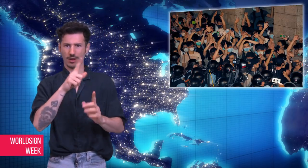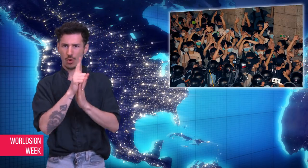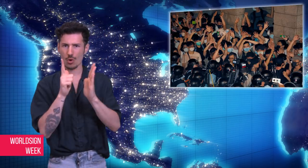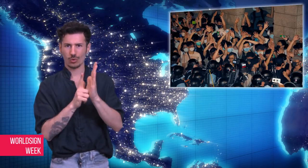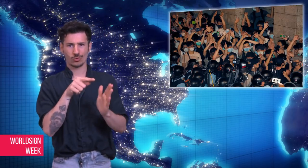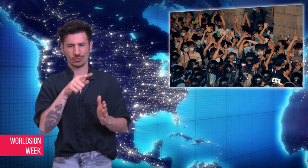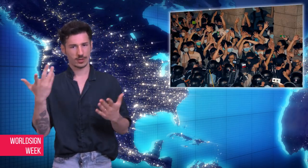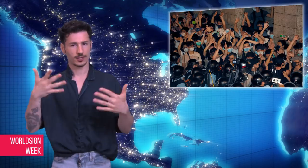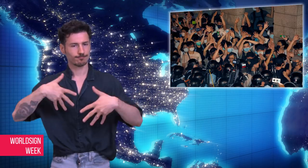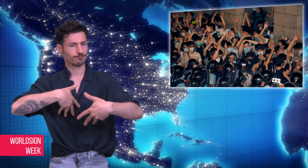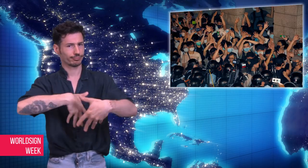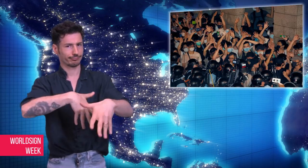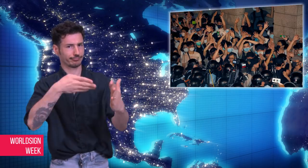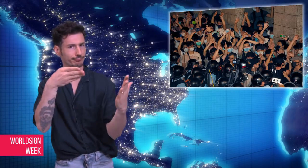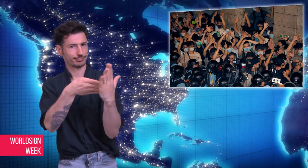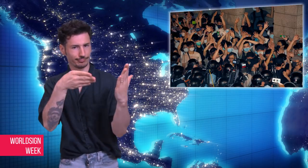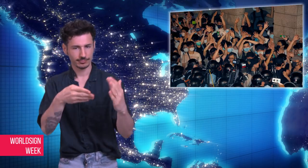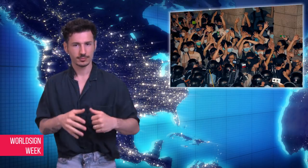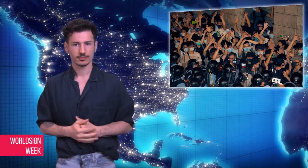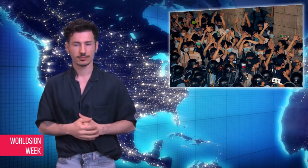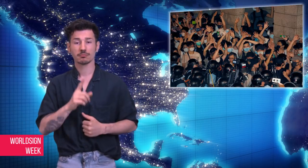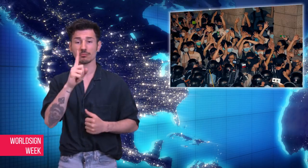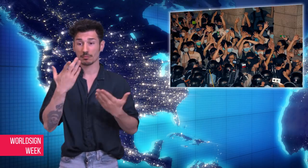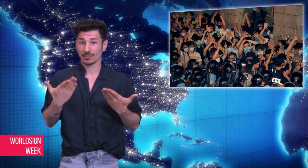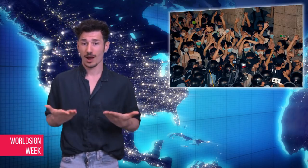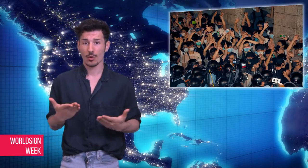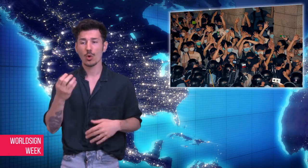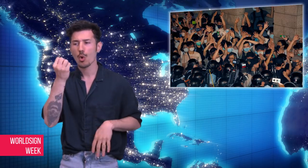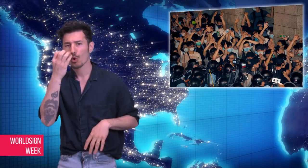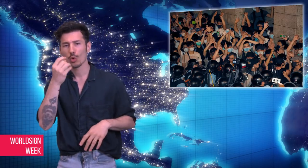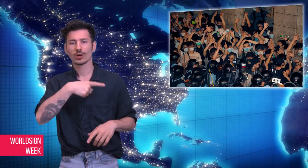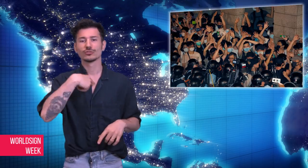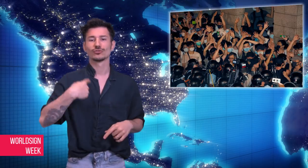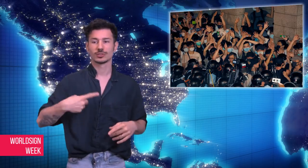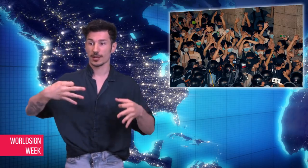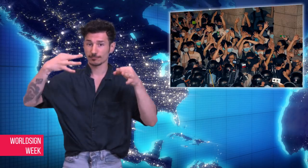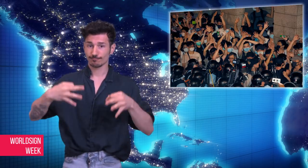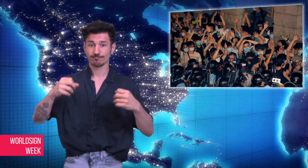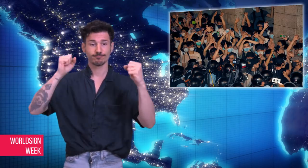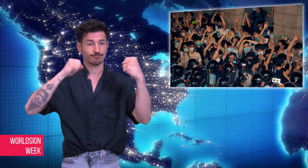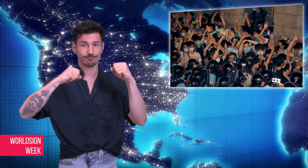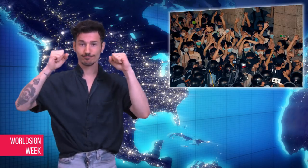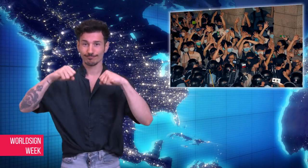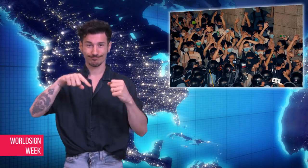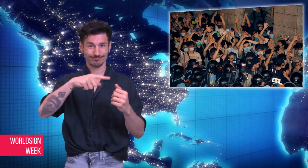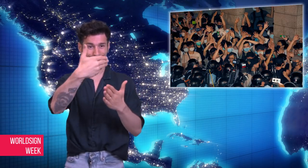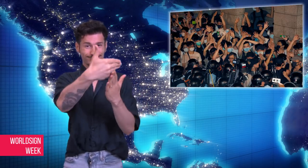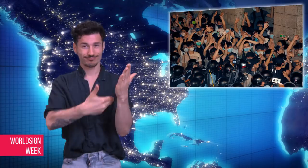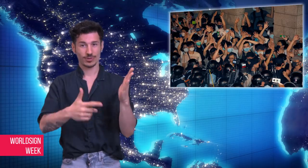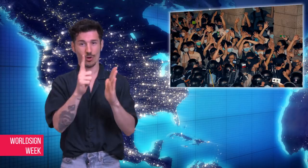Currently, Hong Kong does not have an extradition agreement with China.